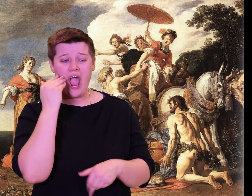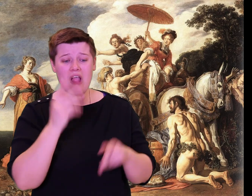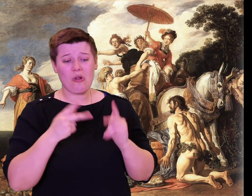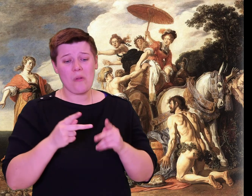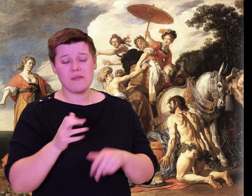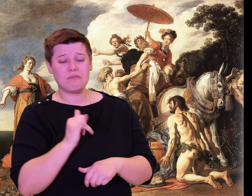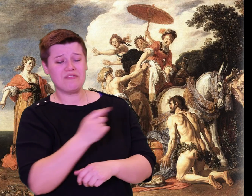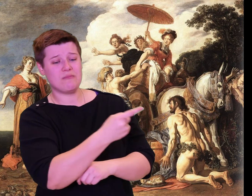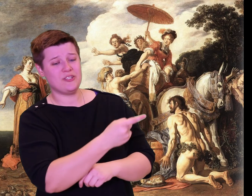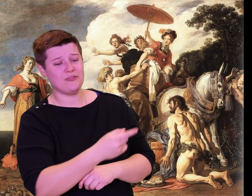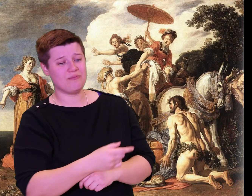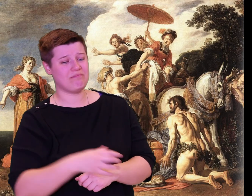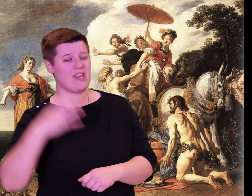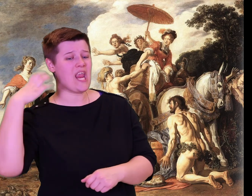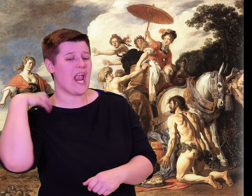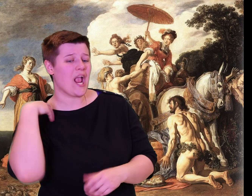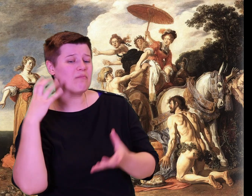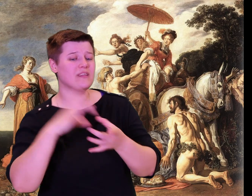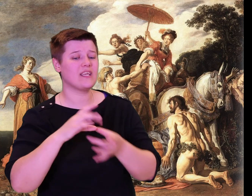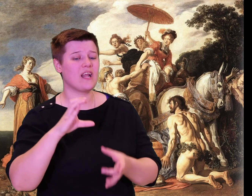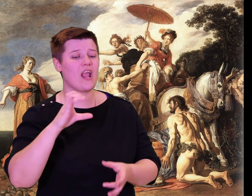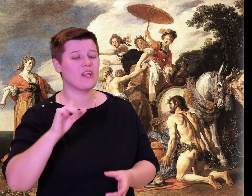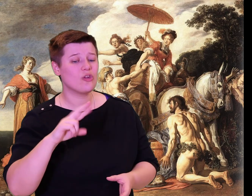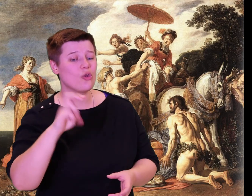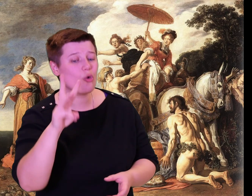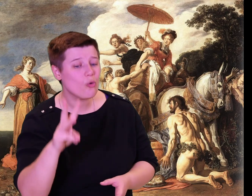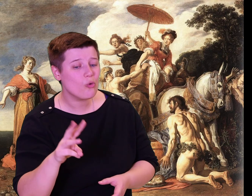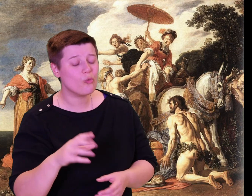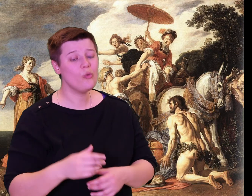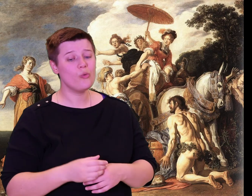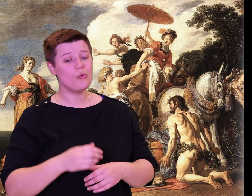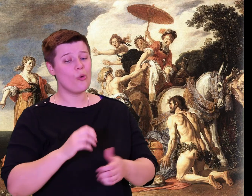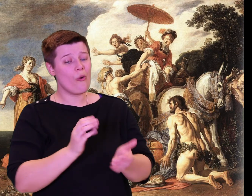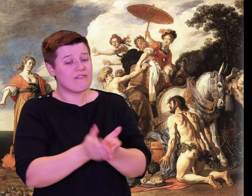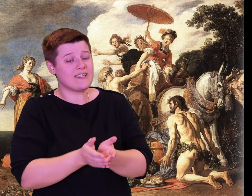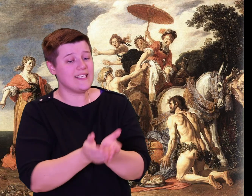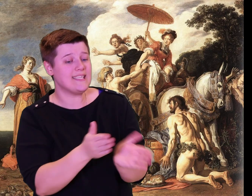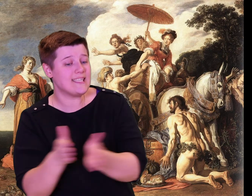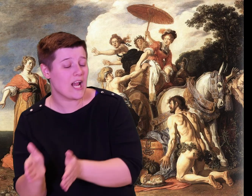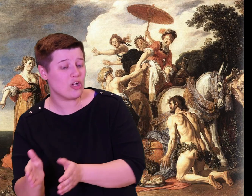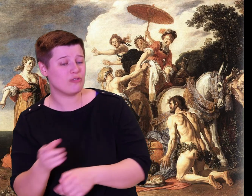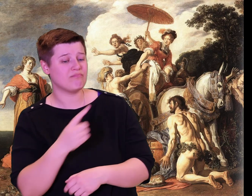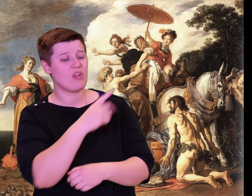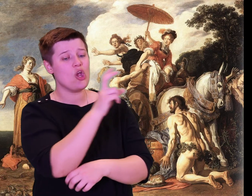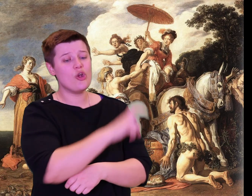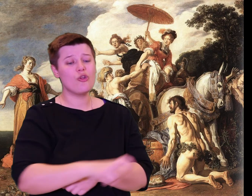"Stranger, I suppose you must be ignorant of all athletics. I know your type.